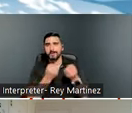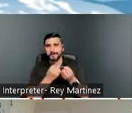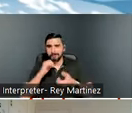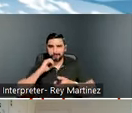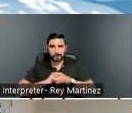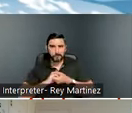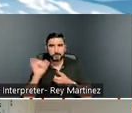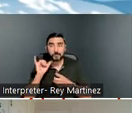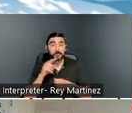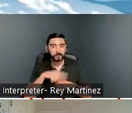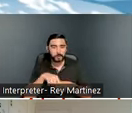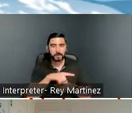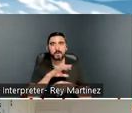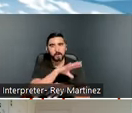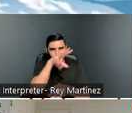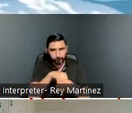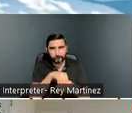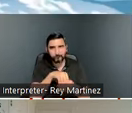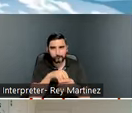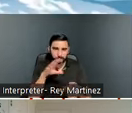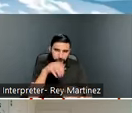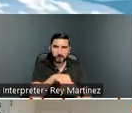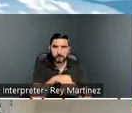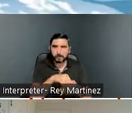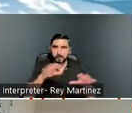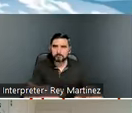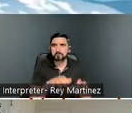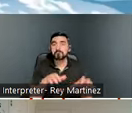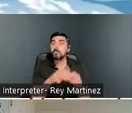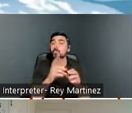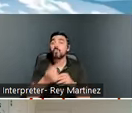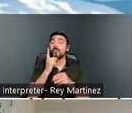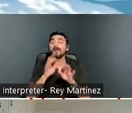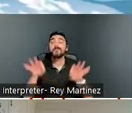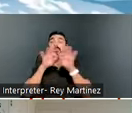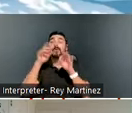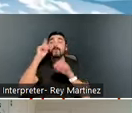and still do to this day. Something that was really important for us was connecting with them